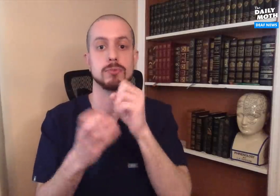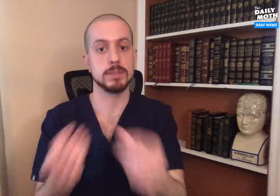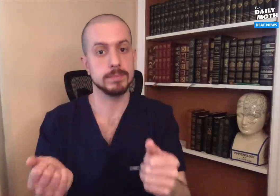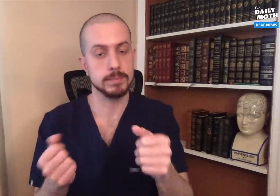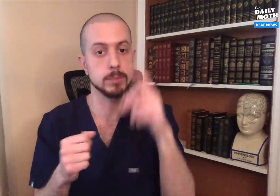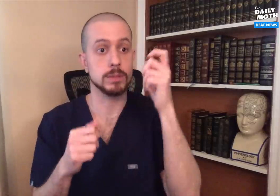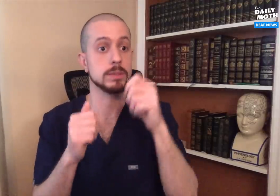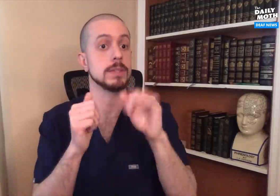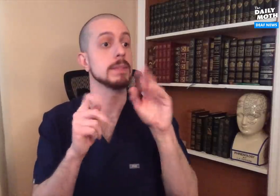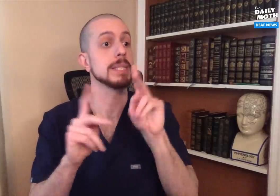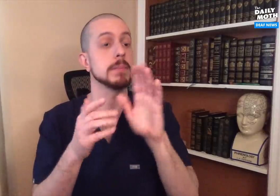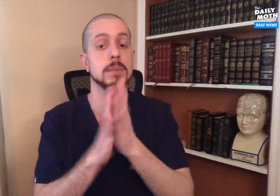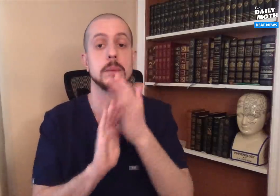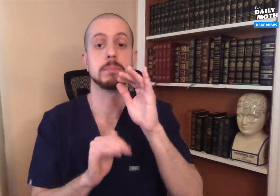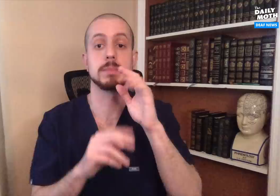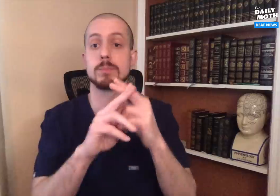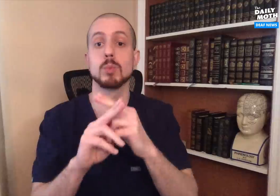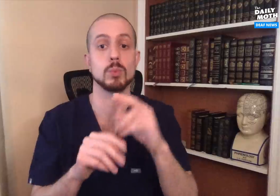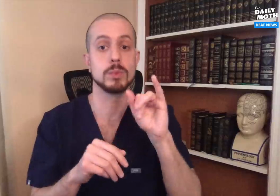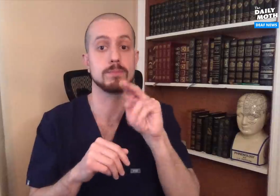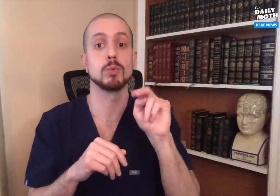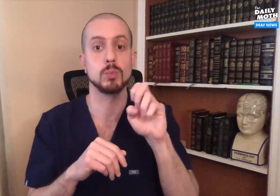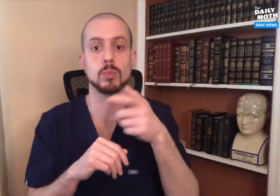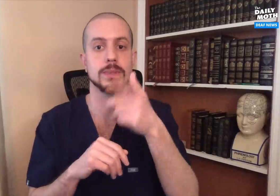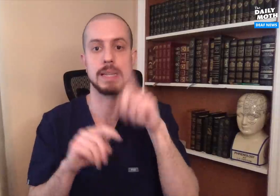because if people become immune, you can't become reinfected and the virus would not be able to spread.